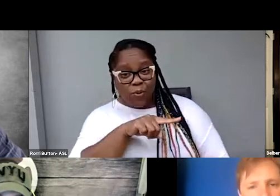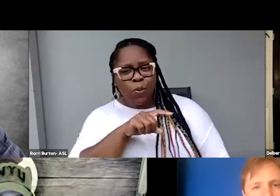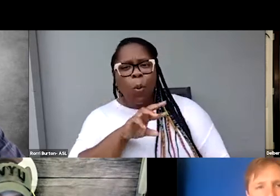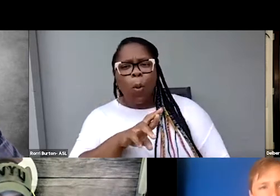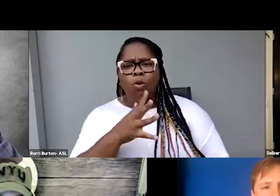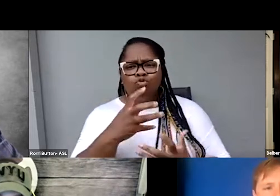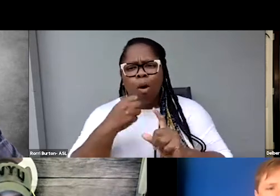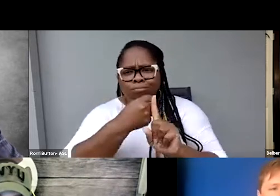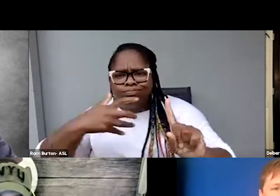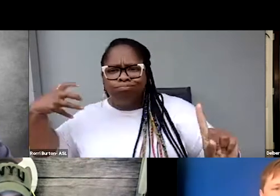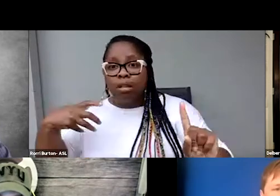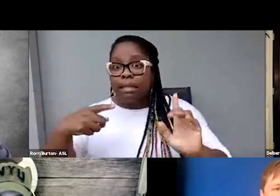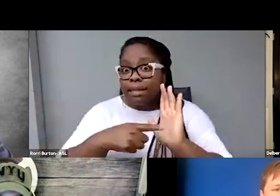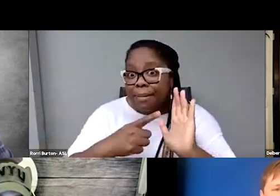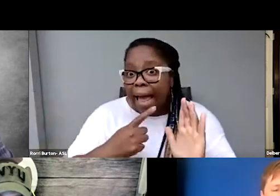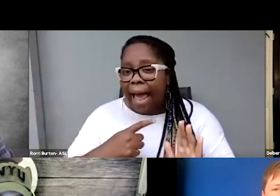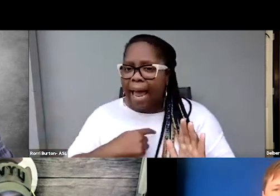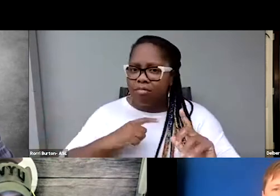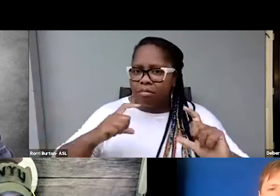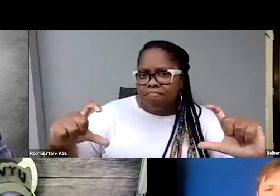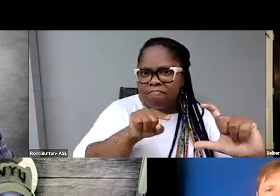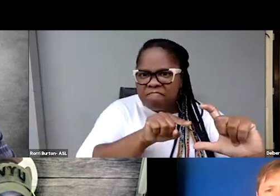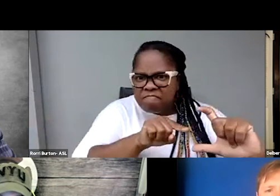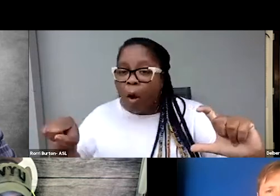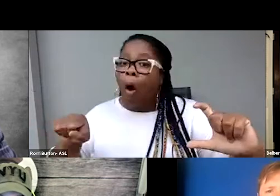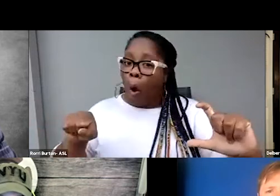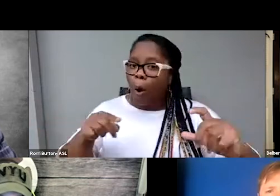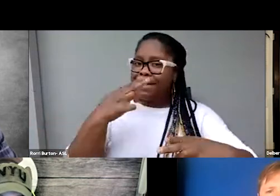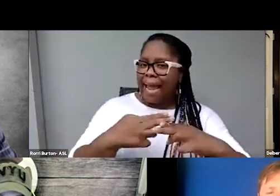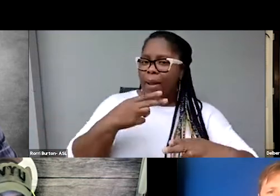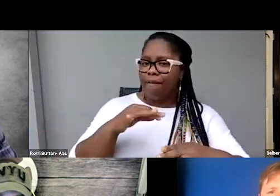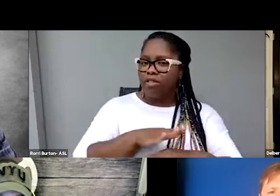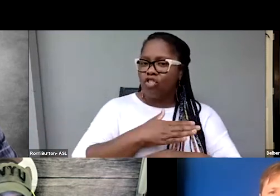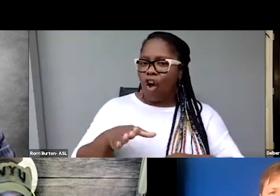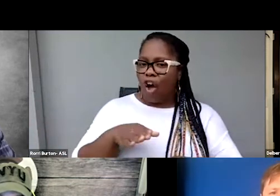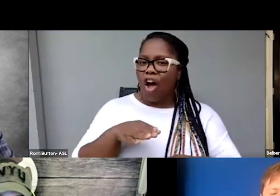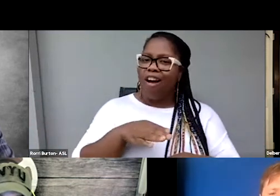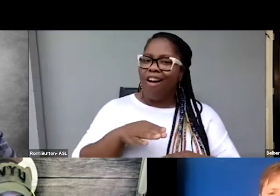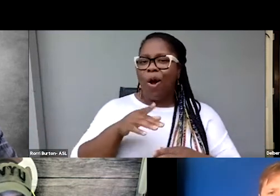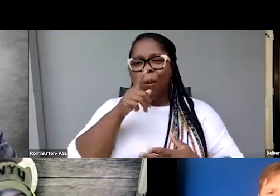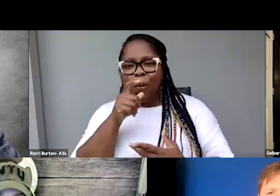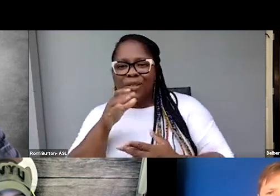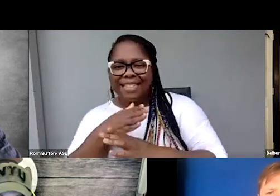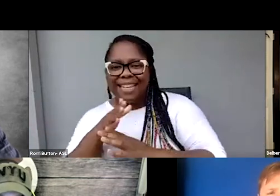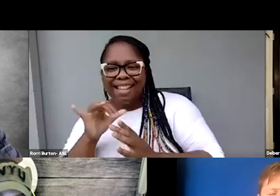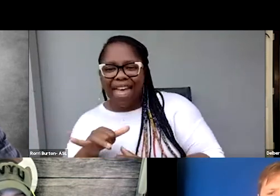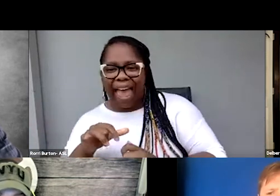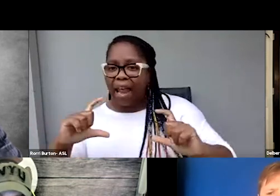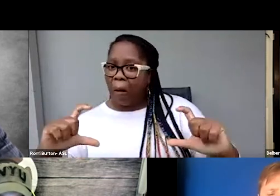Sometimes I'll see the name of the song identified, the name and artist. Is that sufficient?